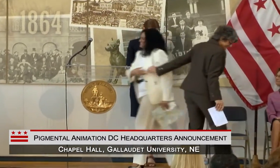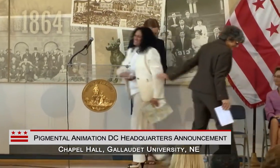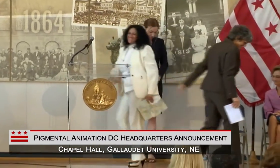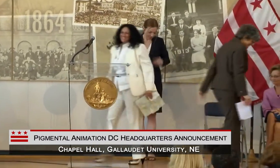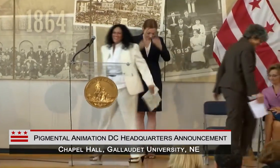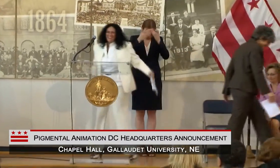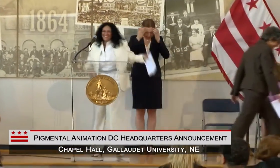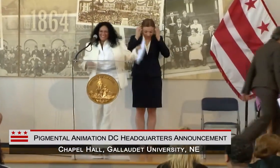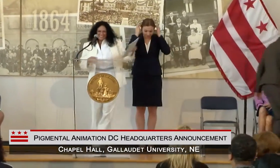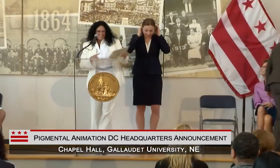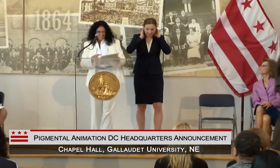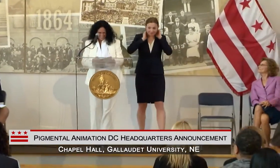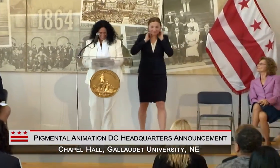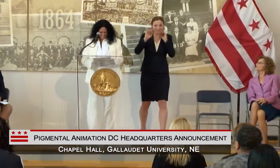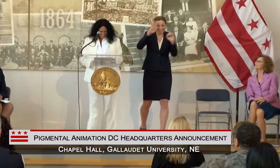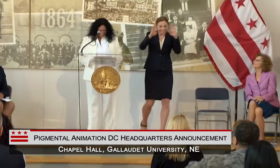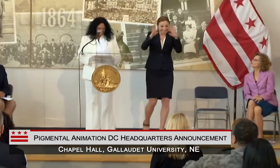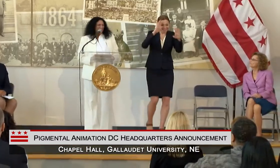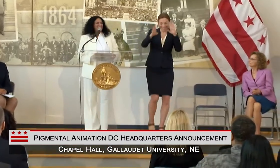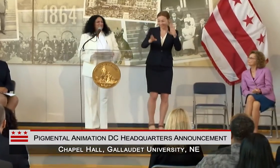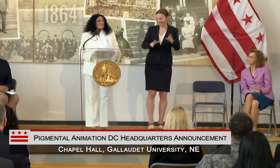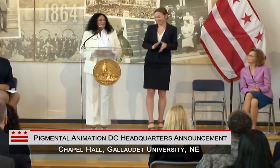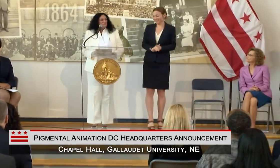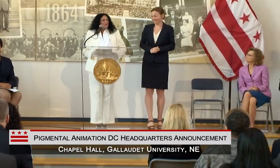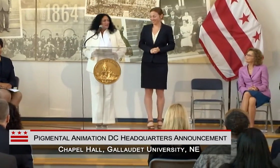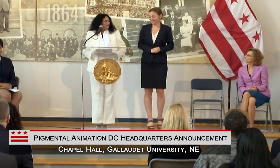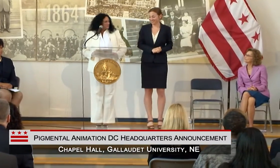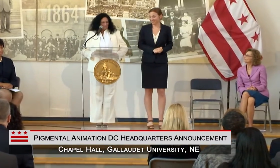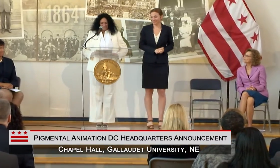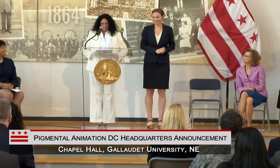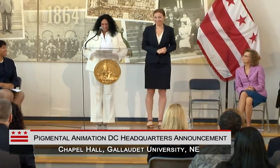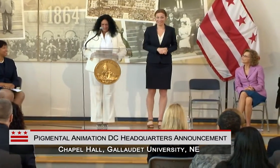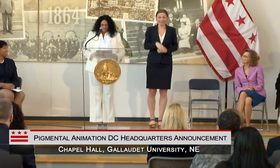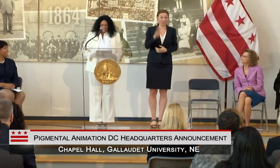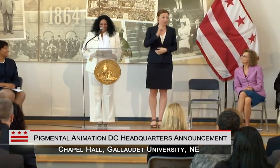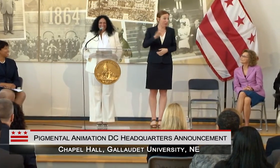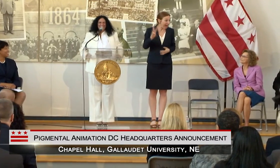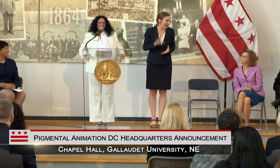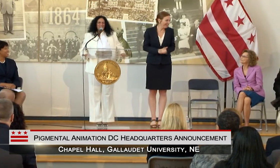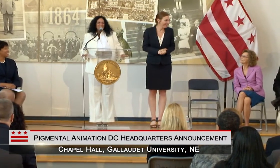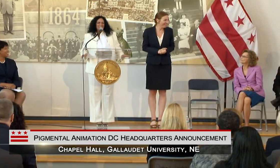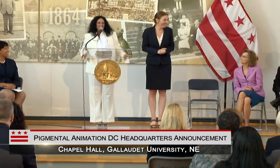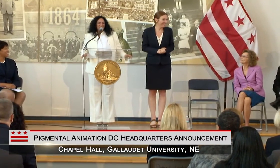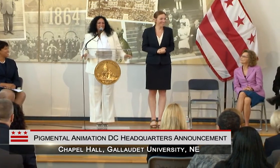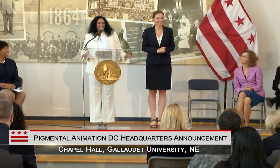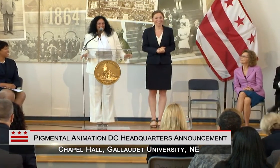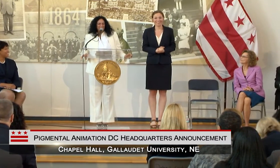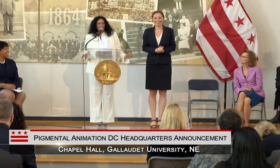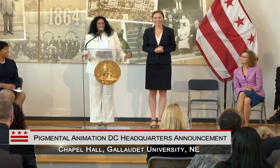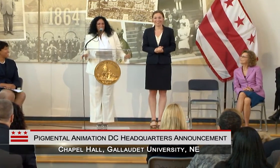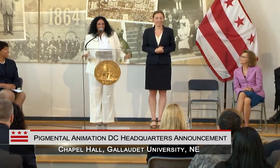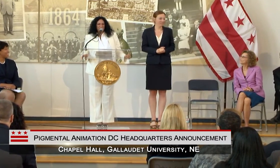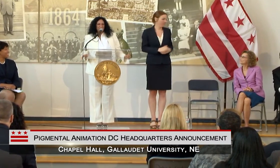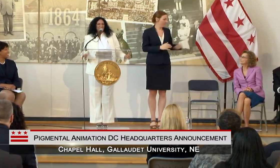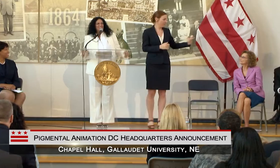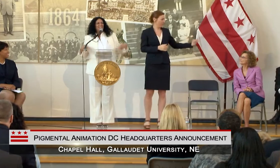IT IS HARD TO GO SECOND, THIRD OR FOURTH BECAUSE YOU'VE GOT TO